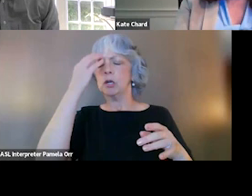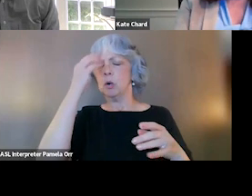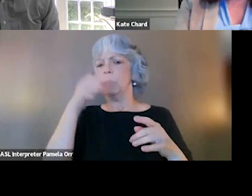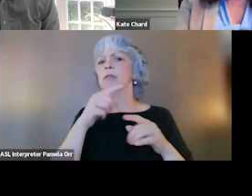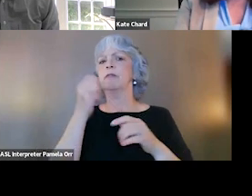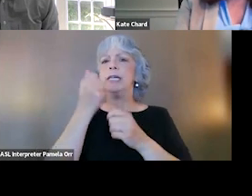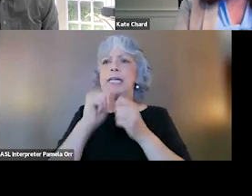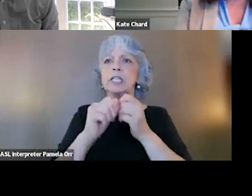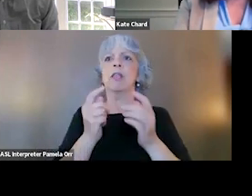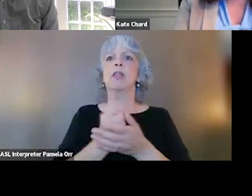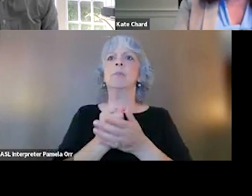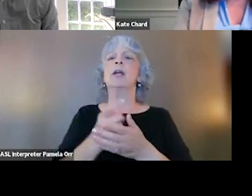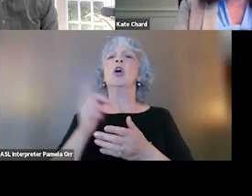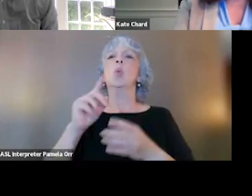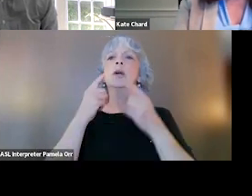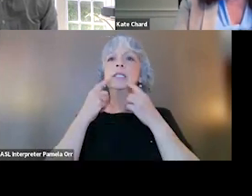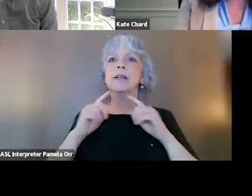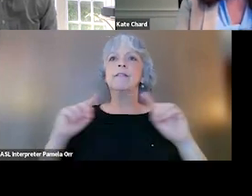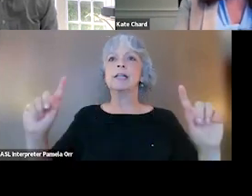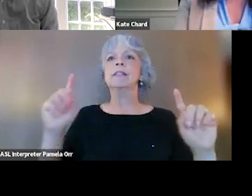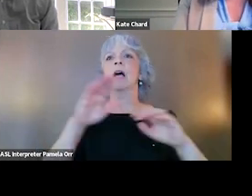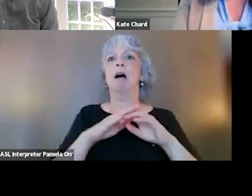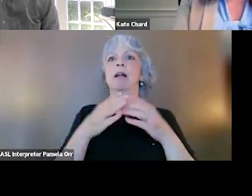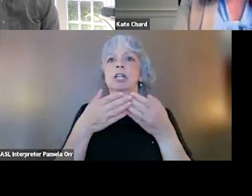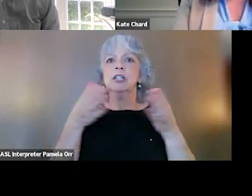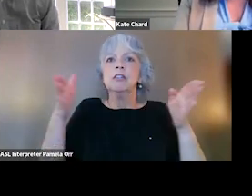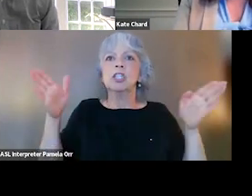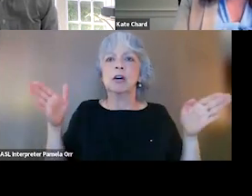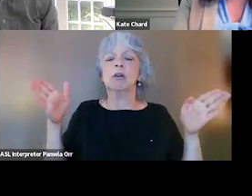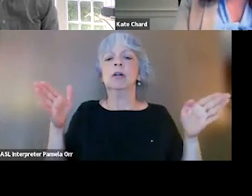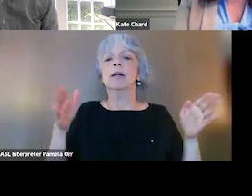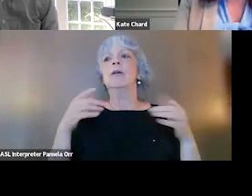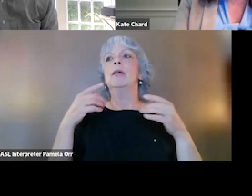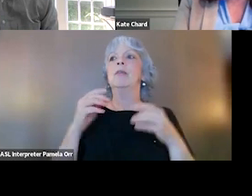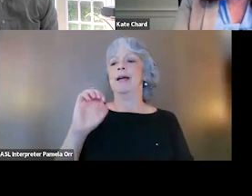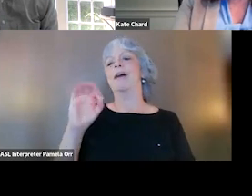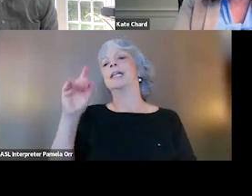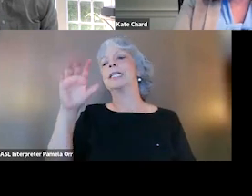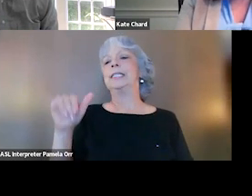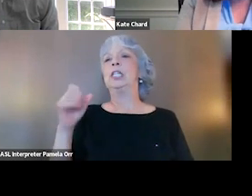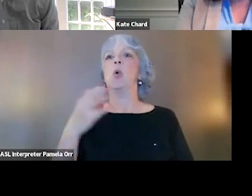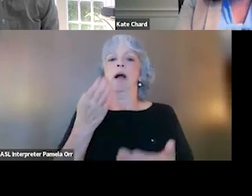where was its efficacy across the board. And that's what we mean by an efficacy or evidence-based treatment,